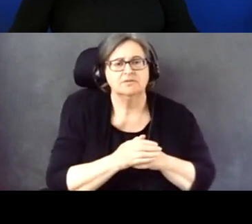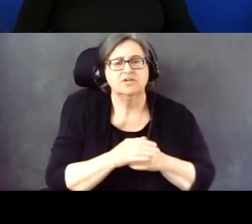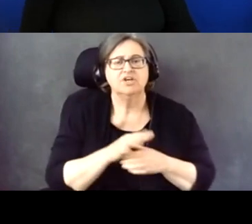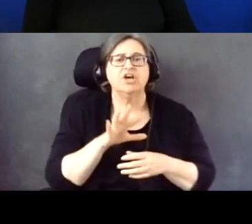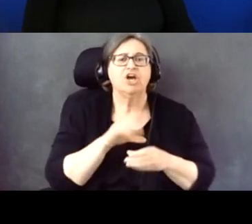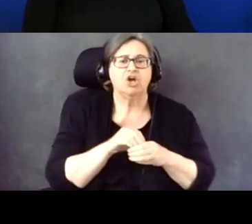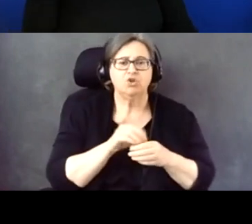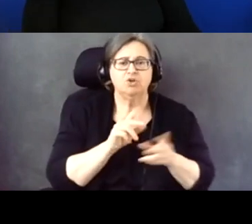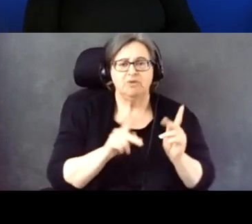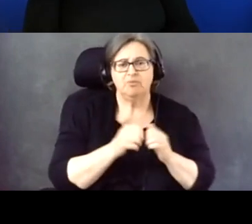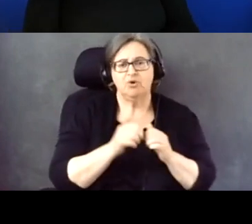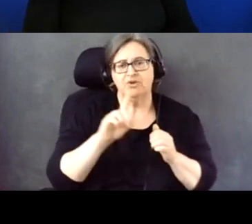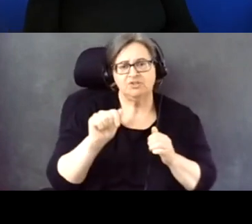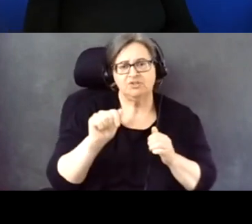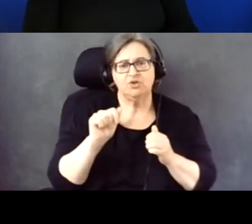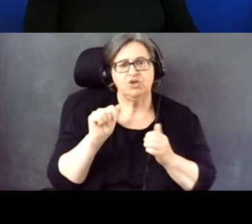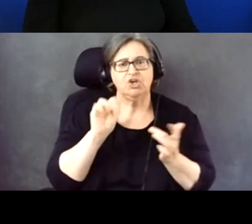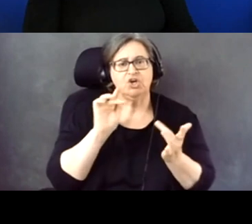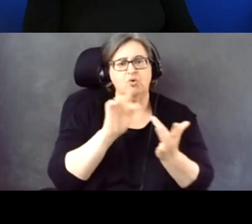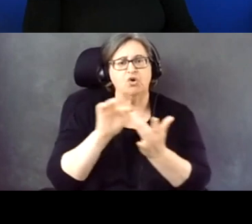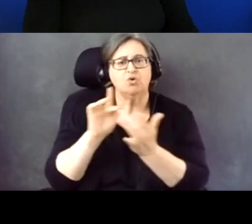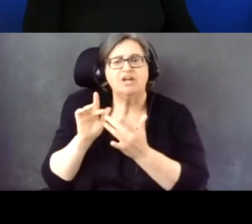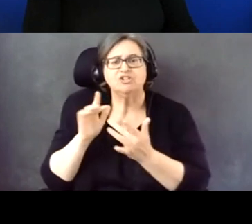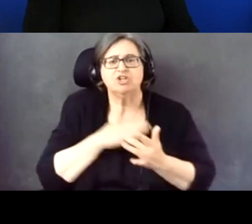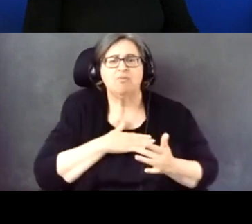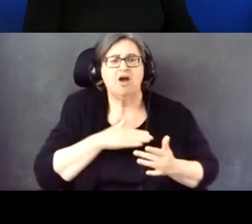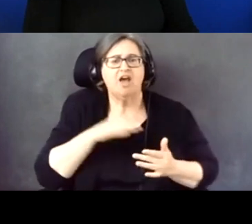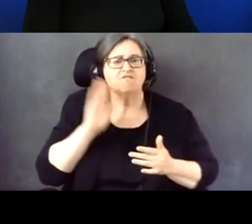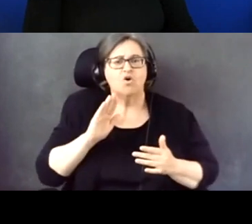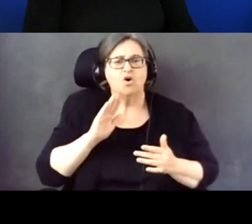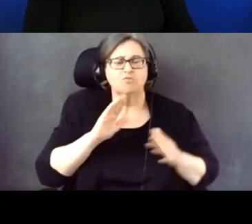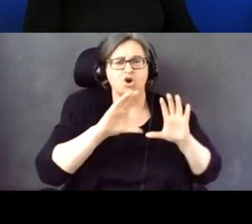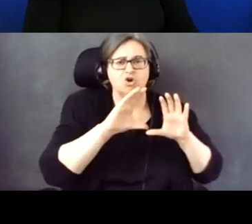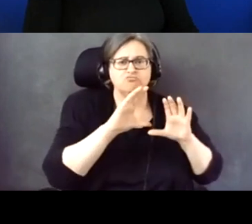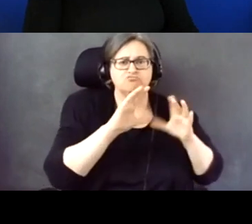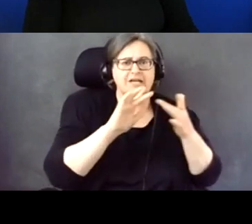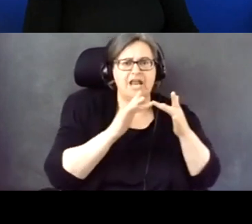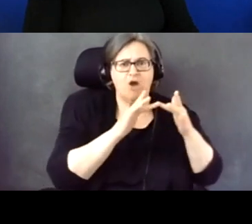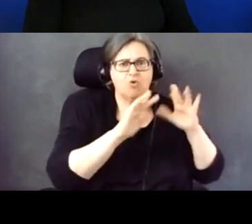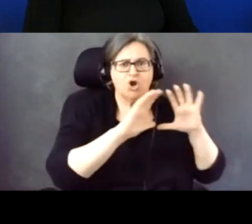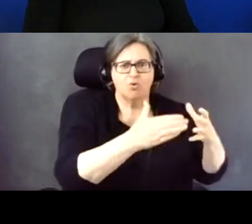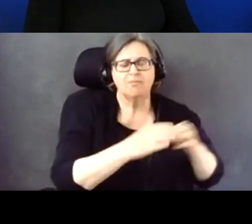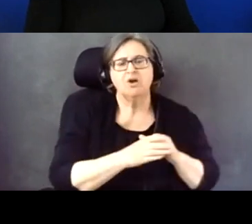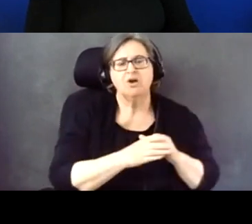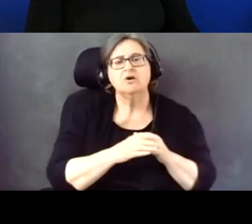So reaching out to my former network, or, you know, the organizations that Kriston mentioned,